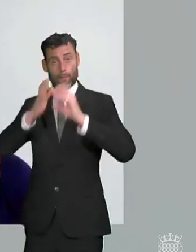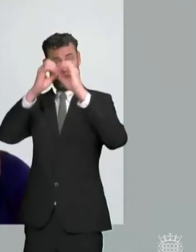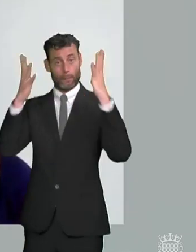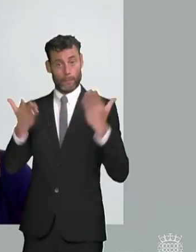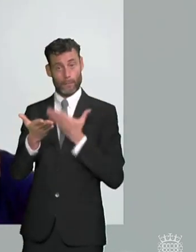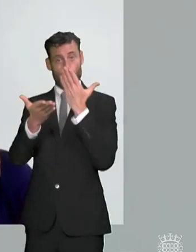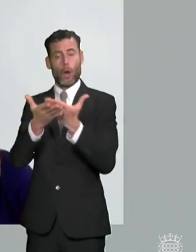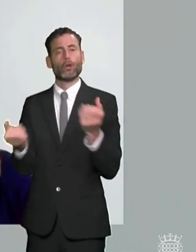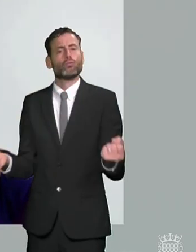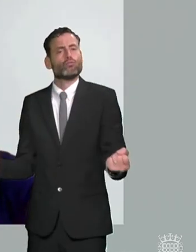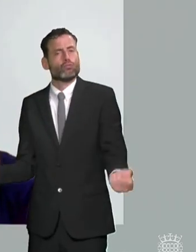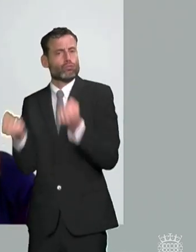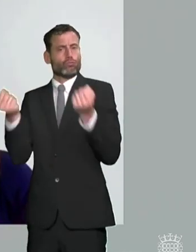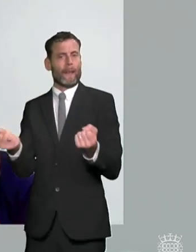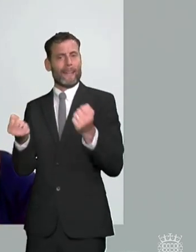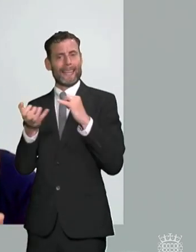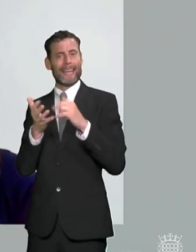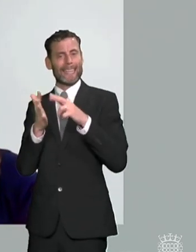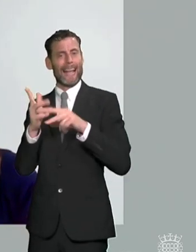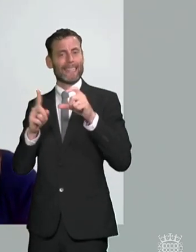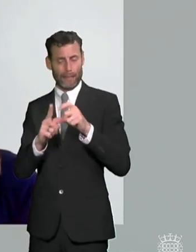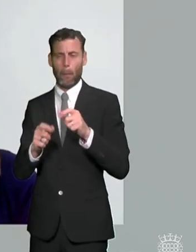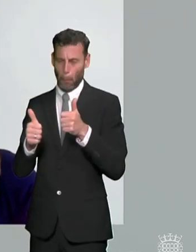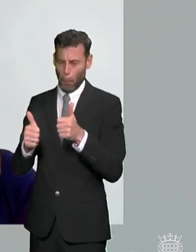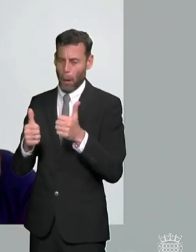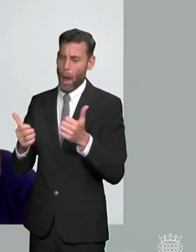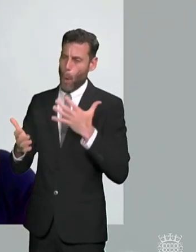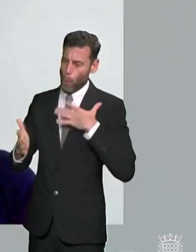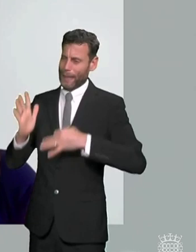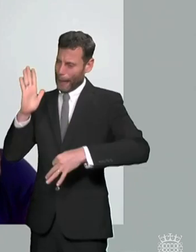and putting that on a statutory phishing if you if we're going to improve sdn support which is one of